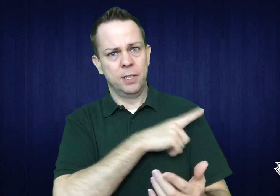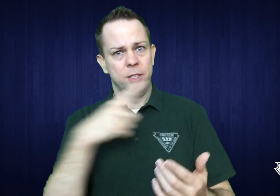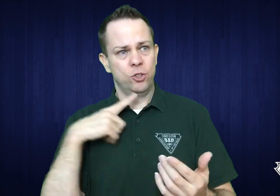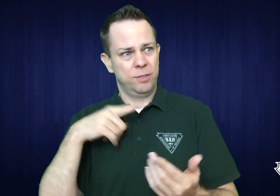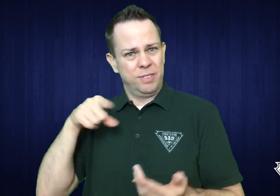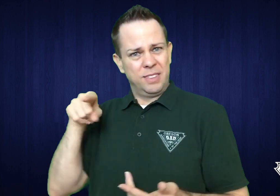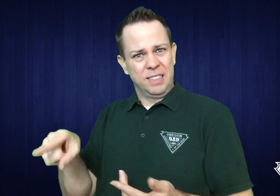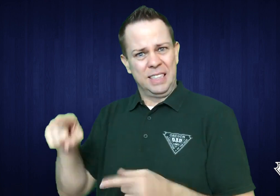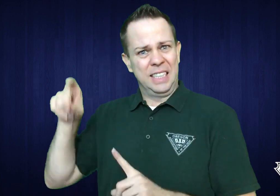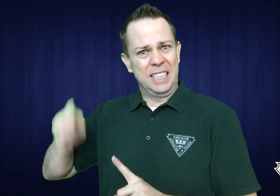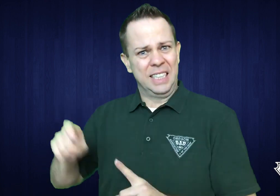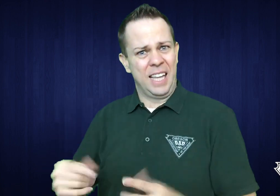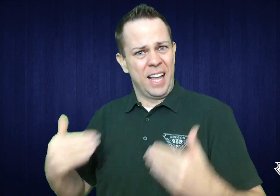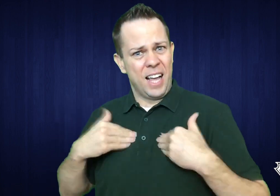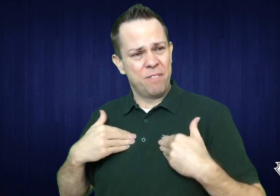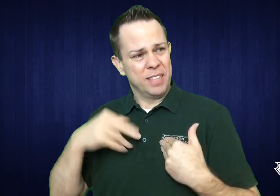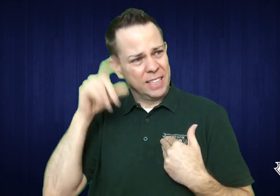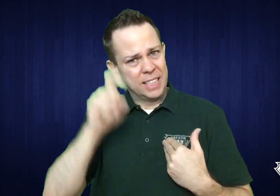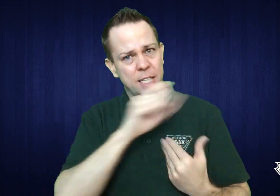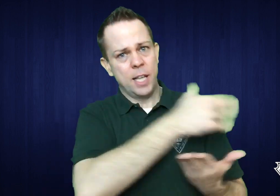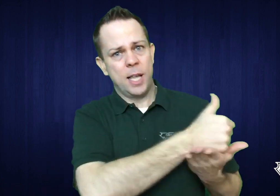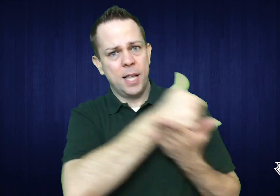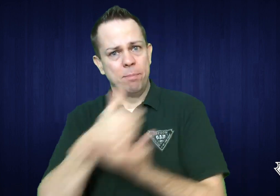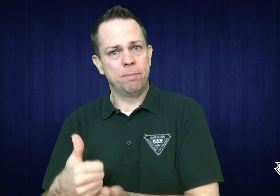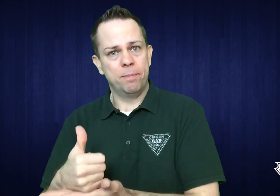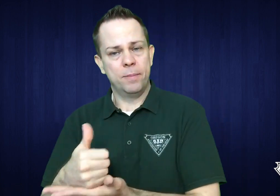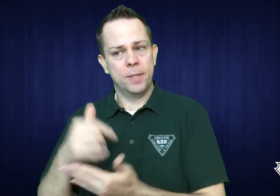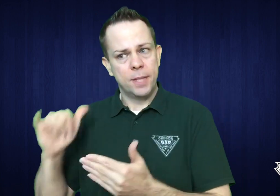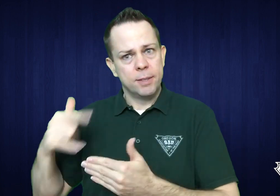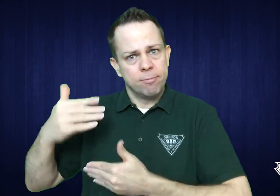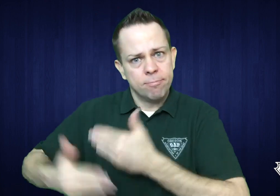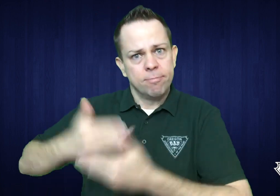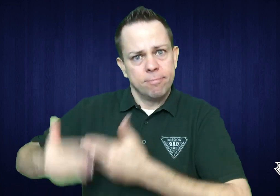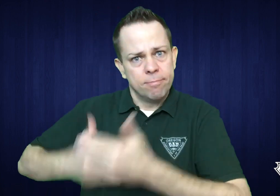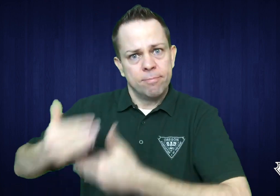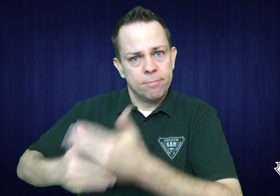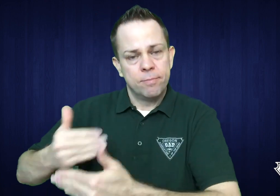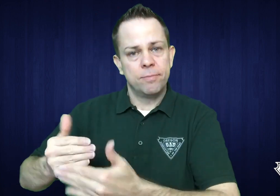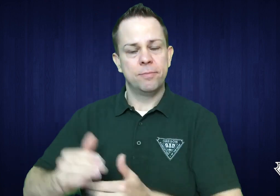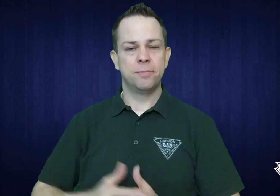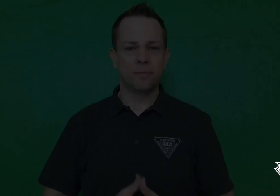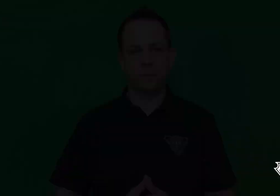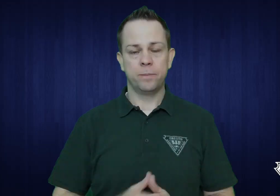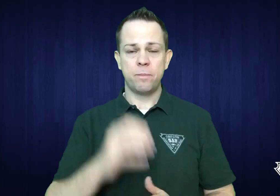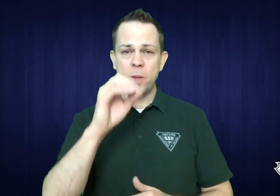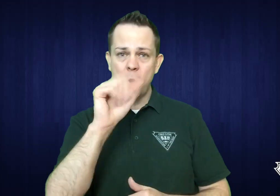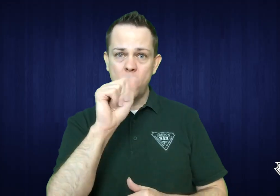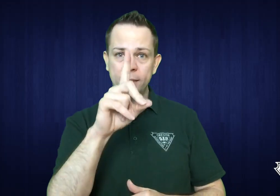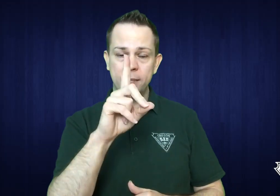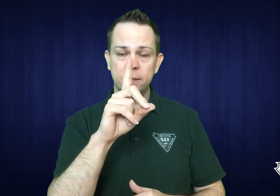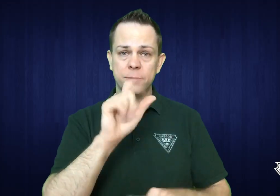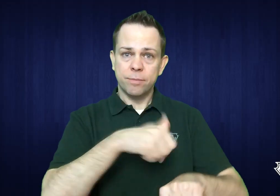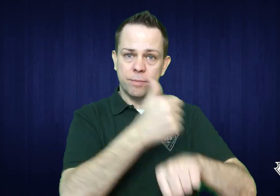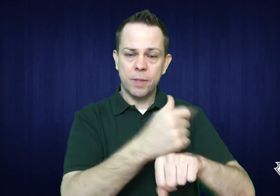to those working in the legislature and ensure that the Deaf voice was included in their proceedings. so that they are able to take appropriate action